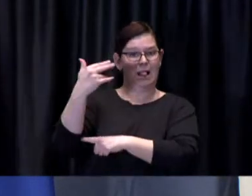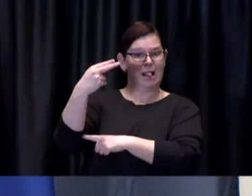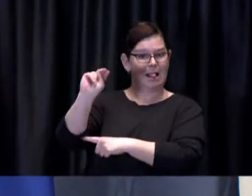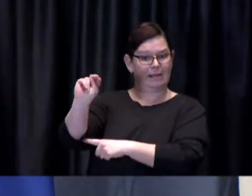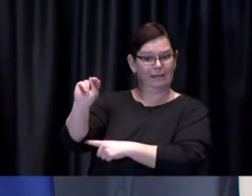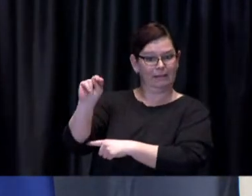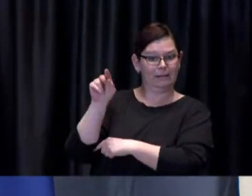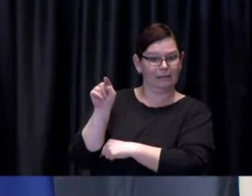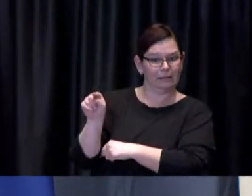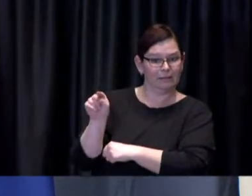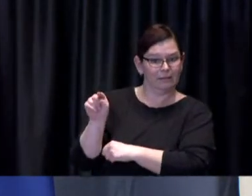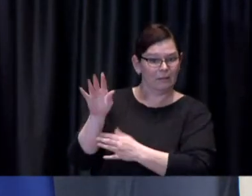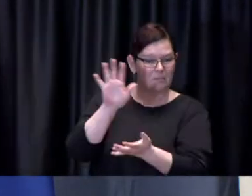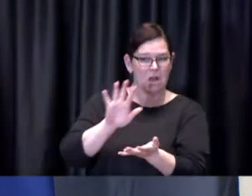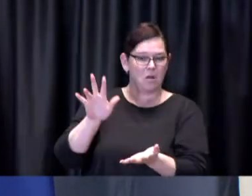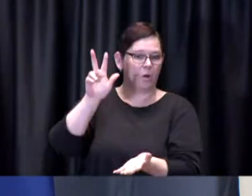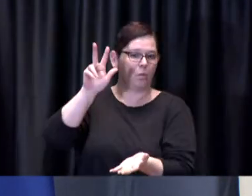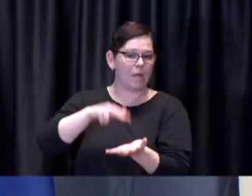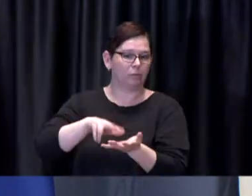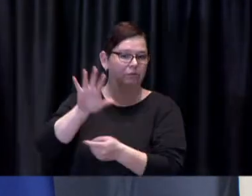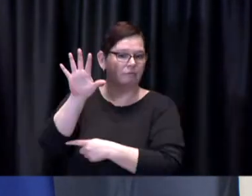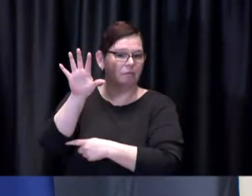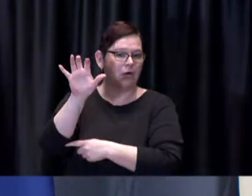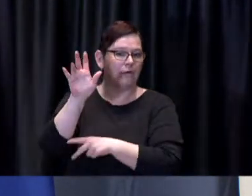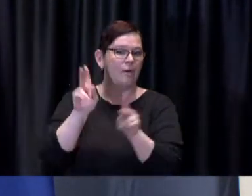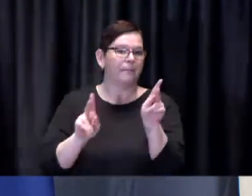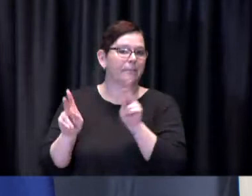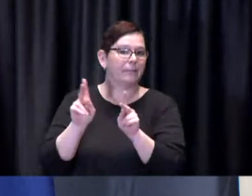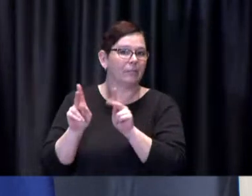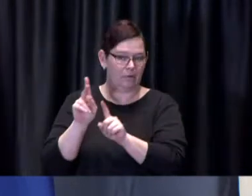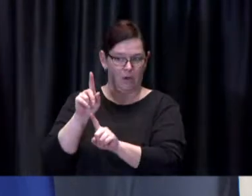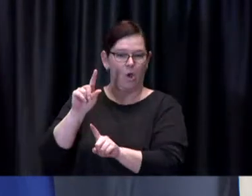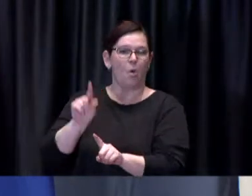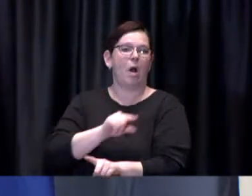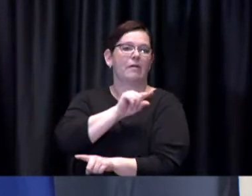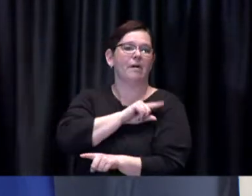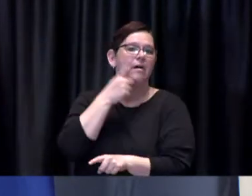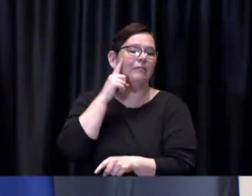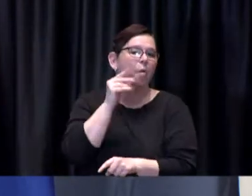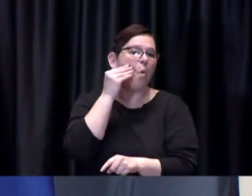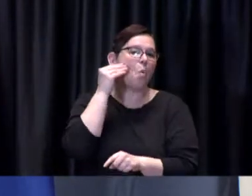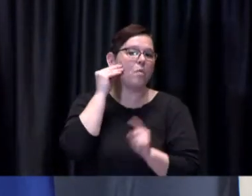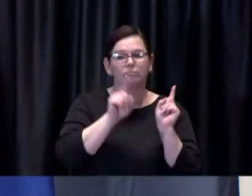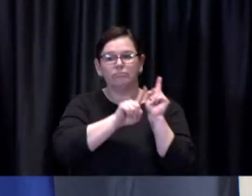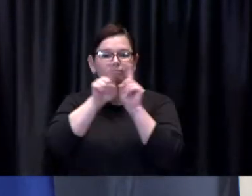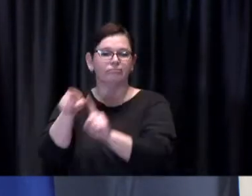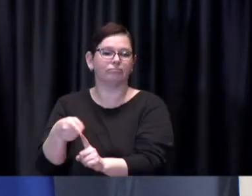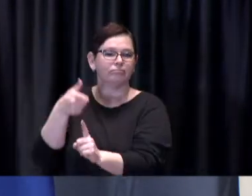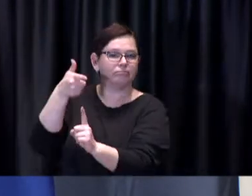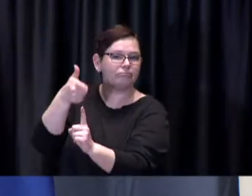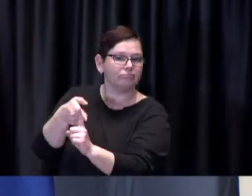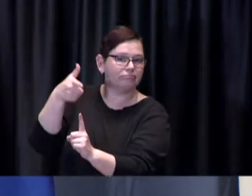3,500 people who are eligible to receive homebound vaccination service and this will largely be done